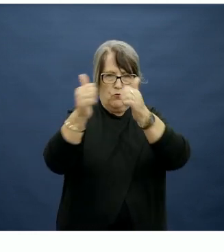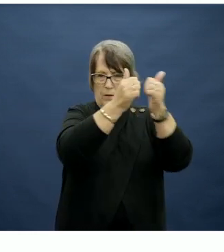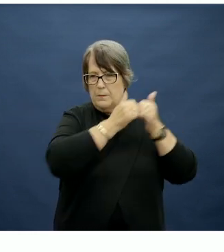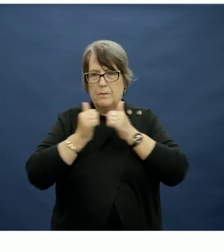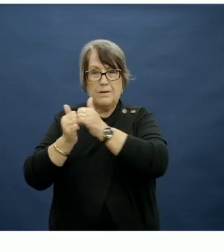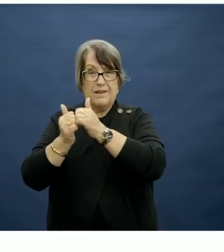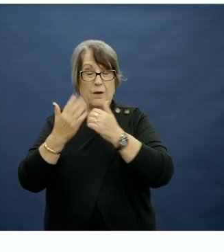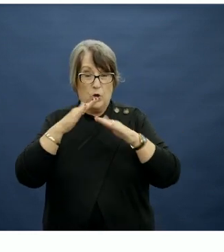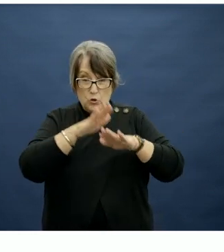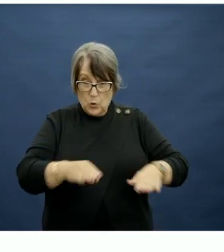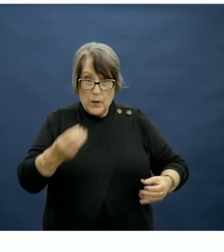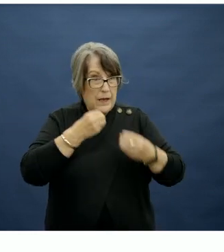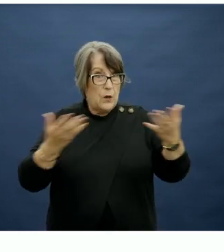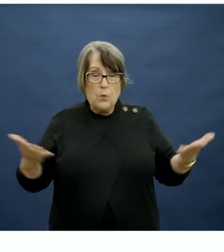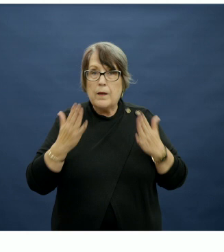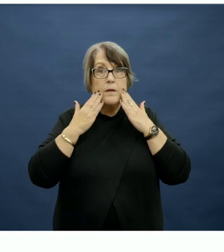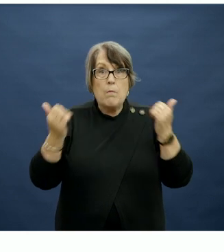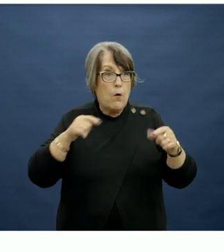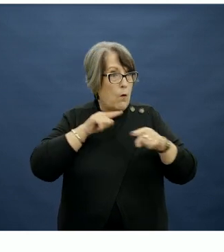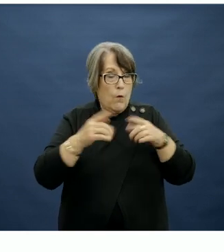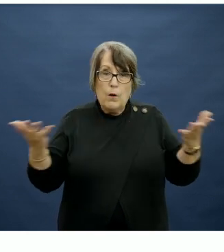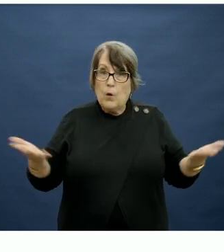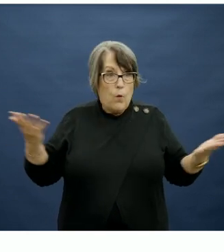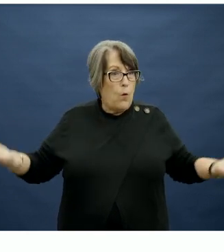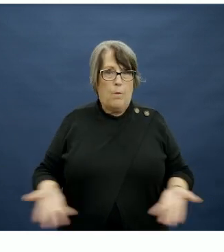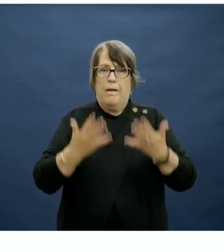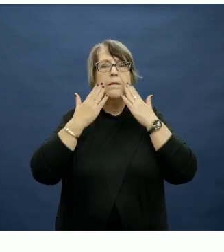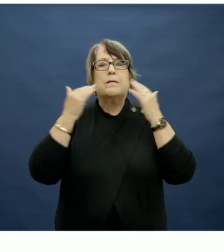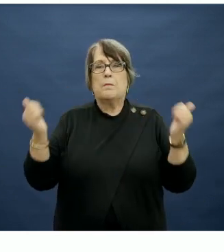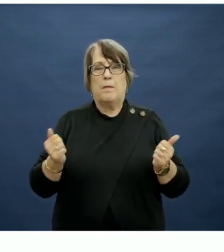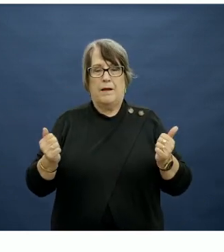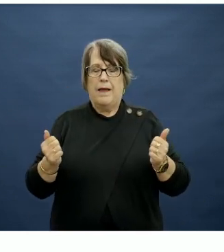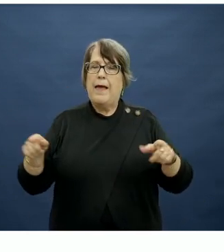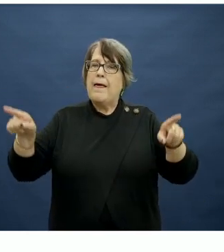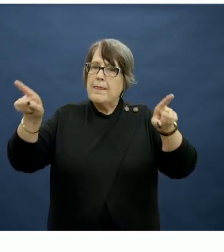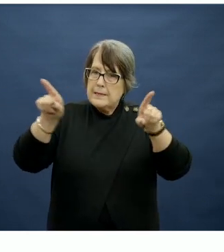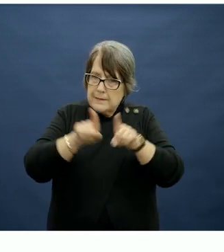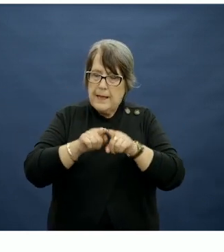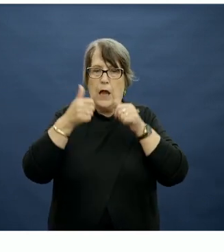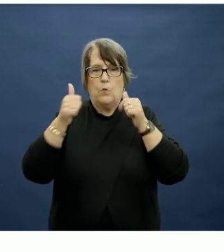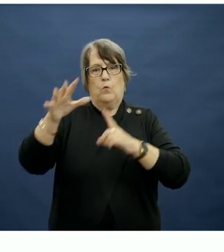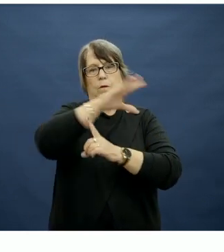where children are eating or learning or playing, they're getting that same protected environment